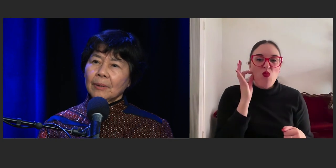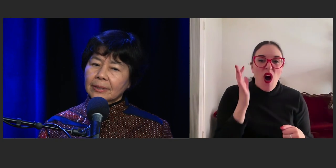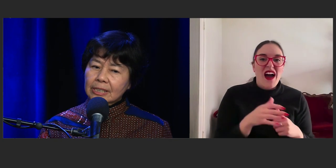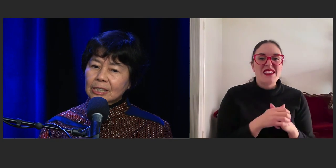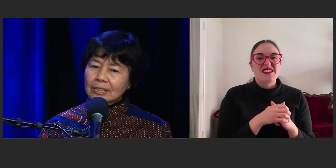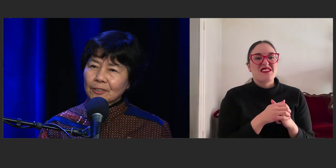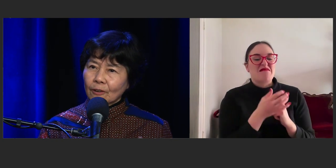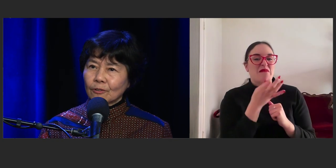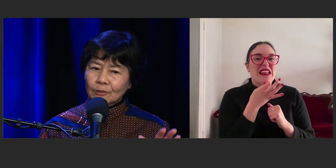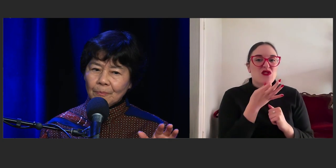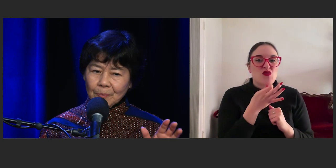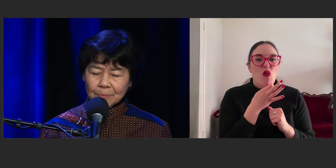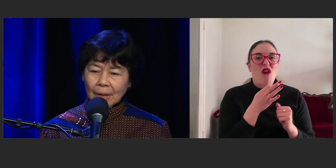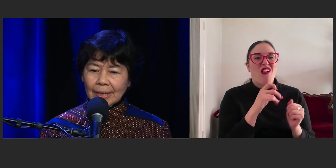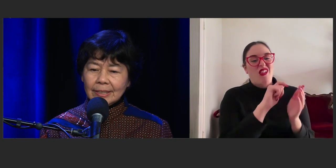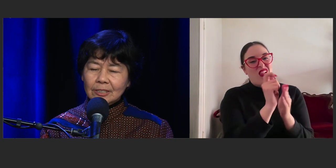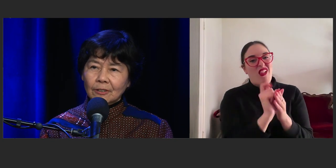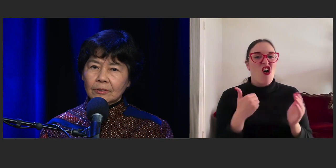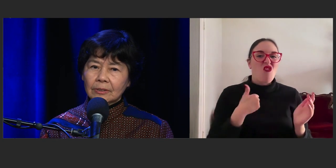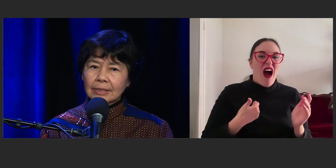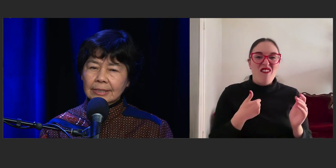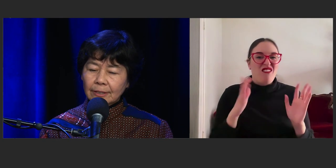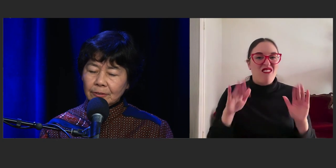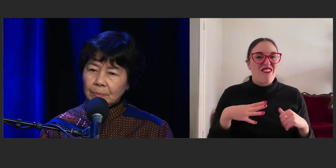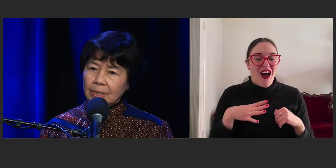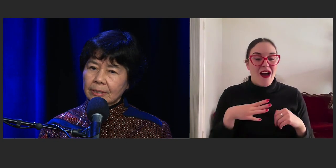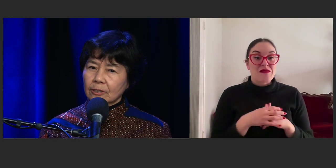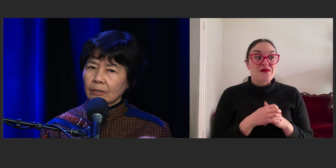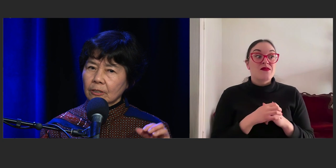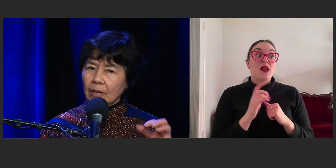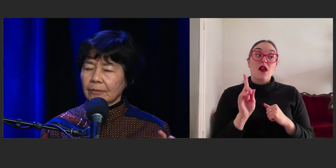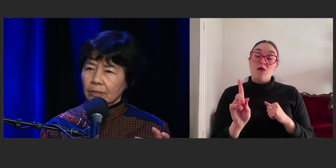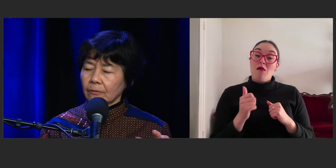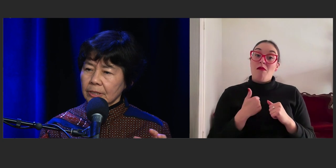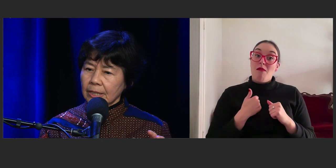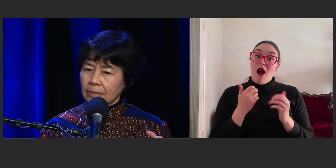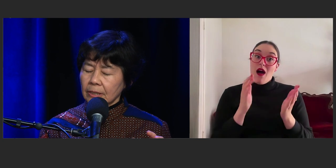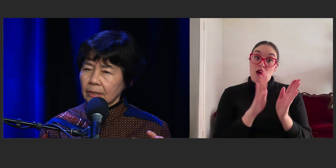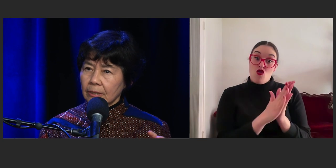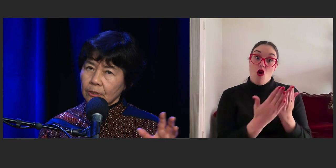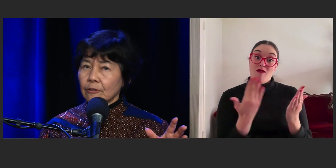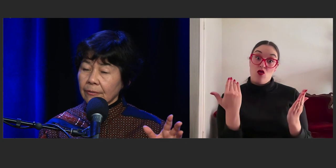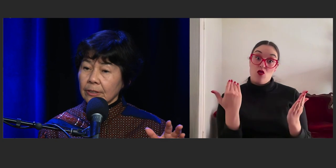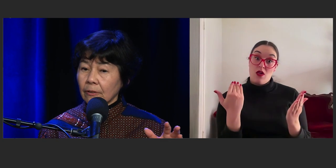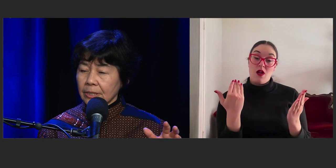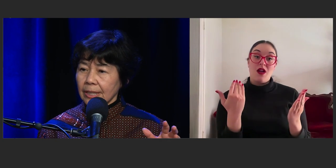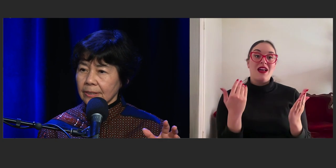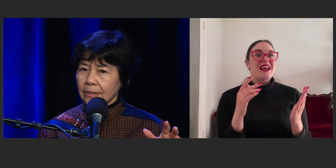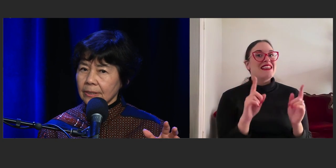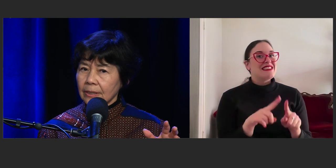But this novel, my latest novel is different, because it's got a graphic novel section, two graphic novel sections.